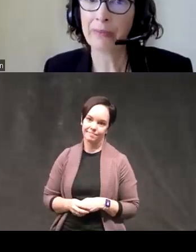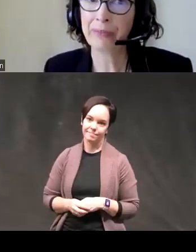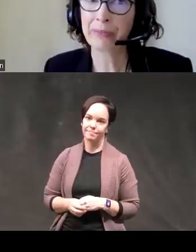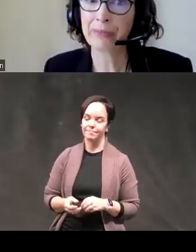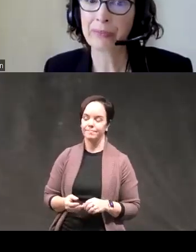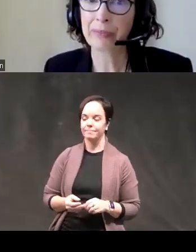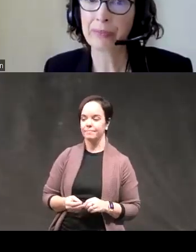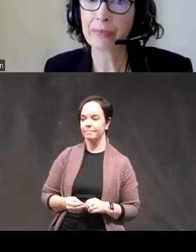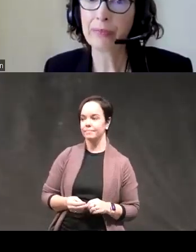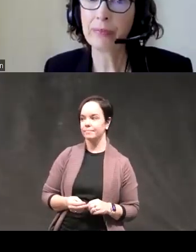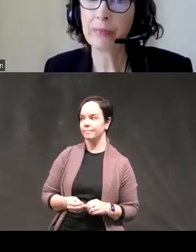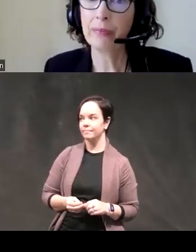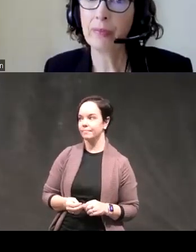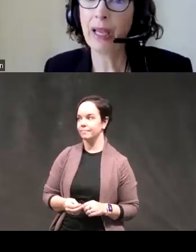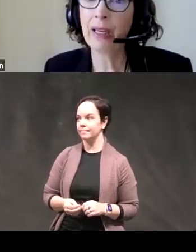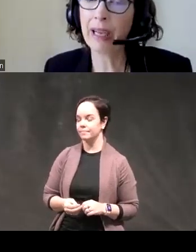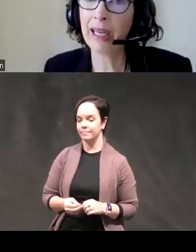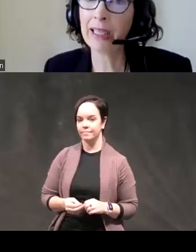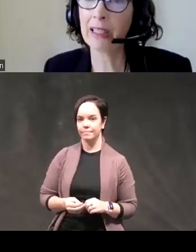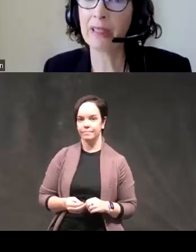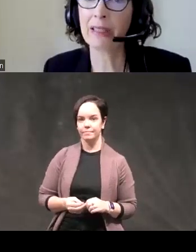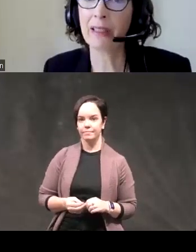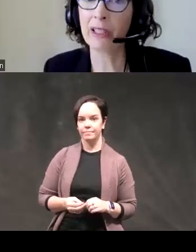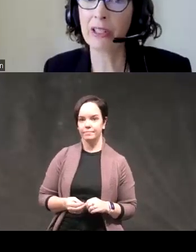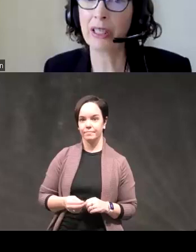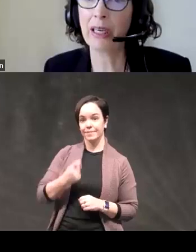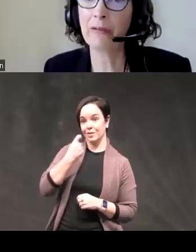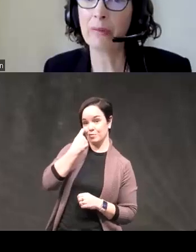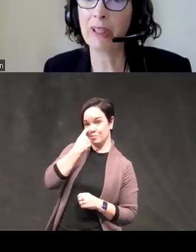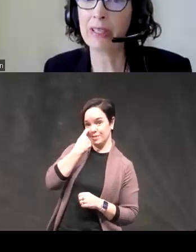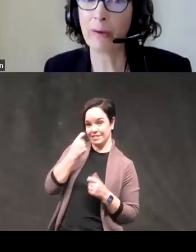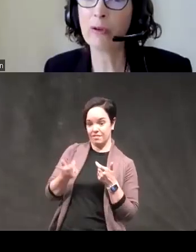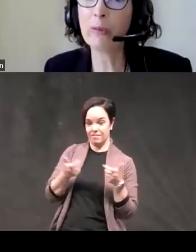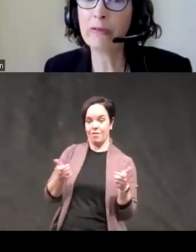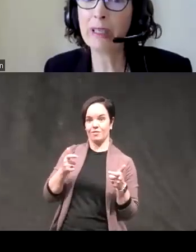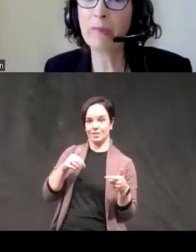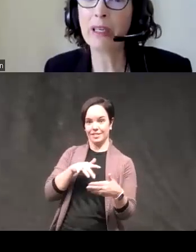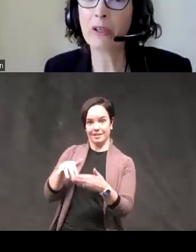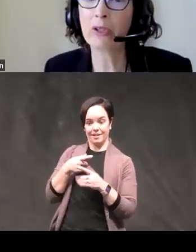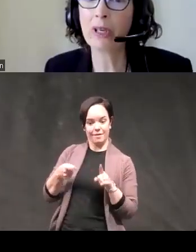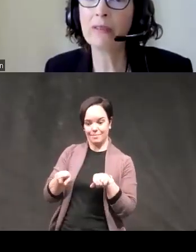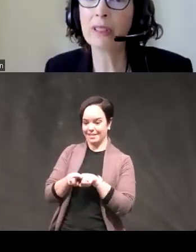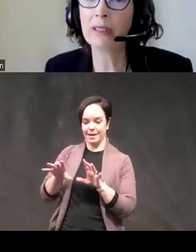um and in fact in a recent large study from this same group Friedman and Gustafson